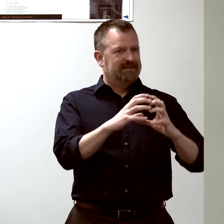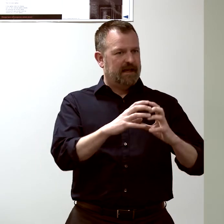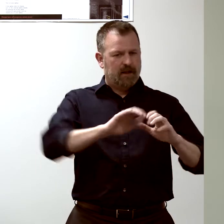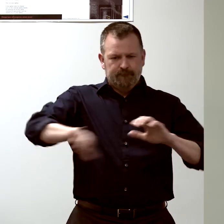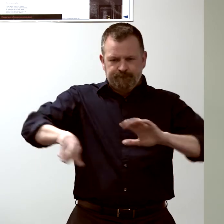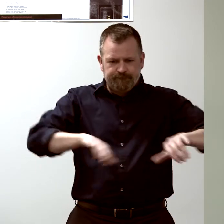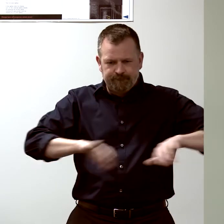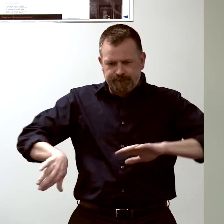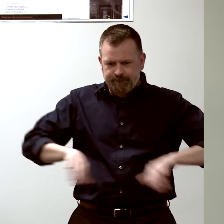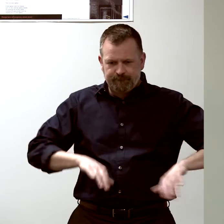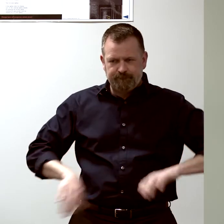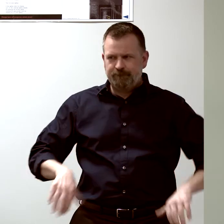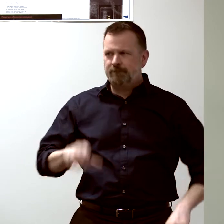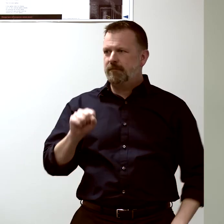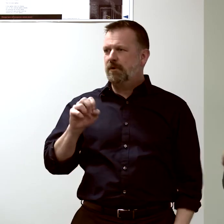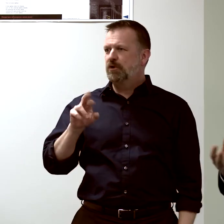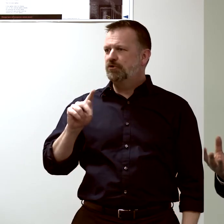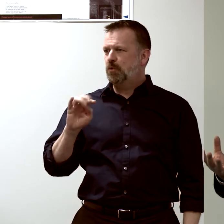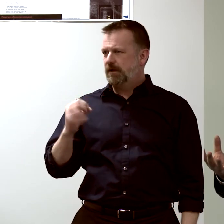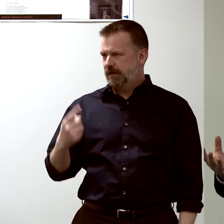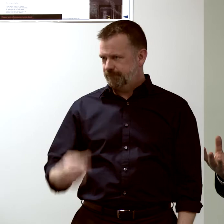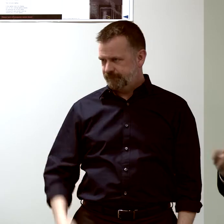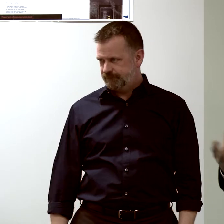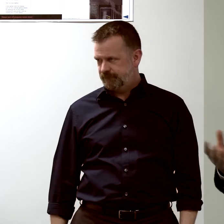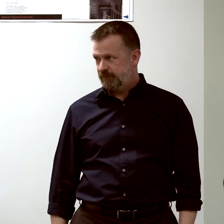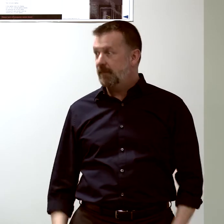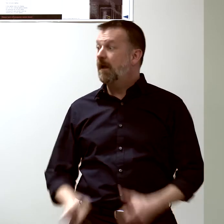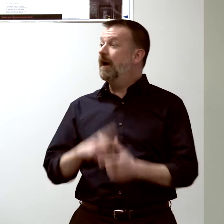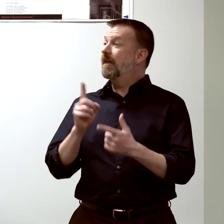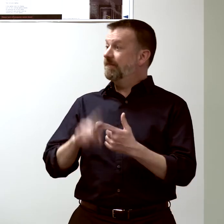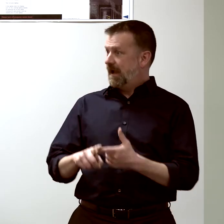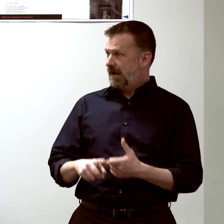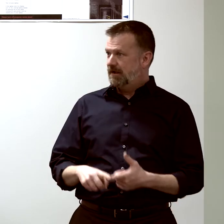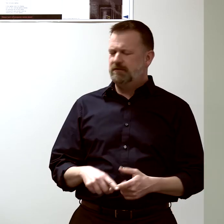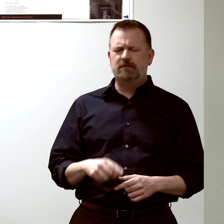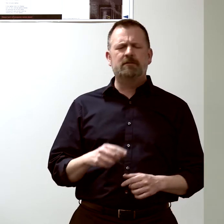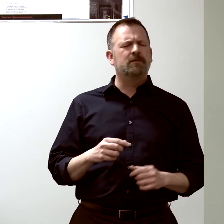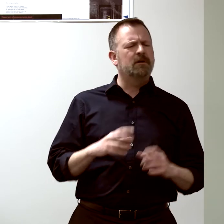and we can look at the patterns of how the cells change.